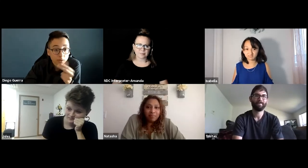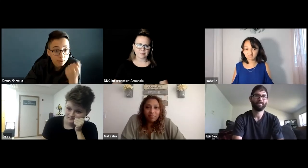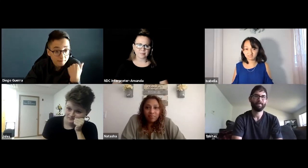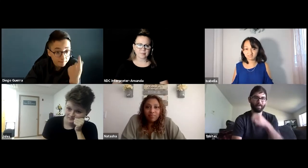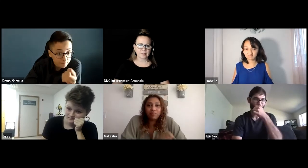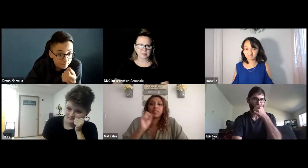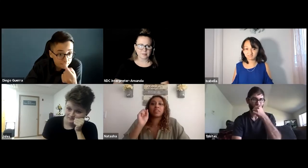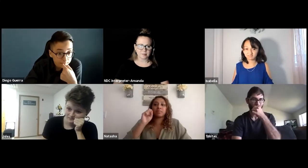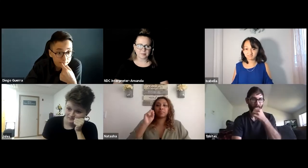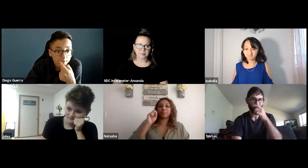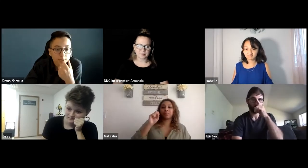Yes, says Natasha.